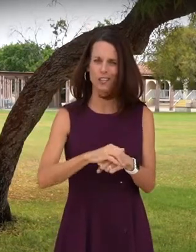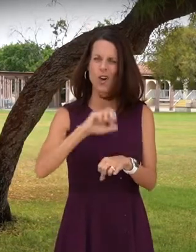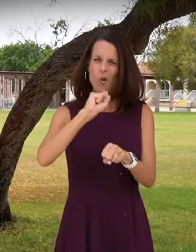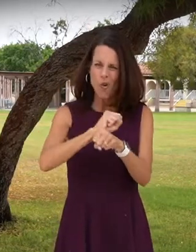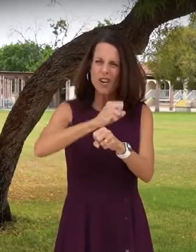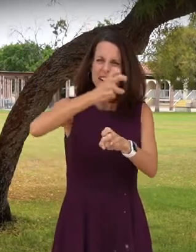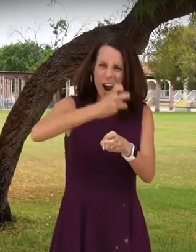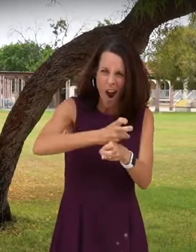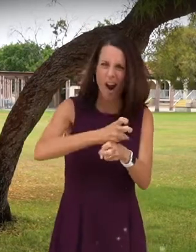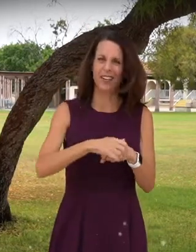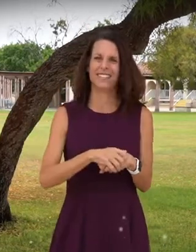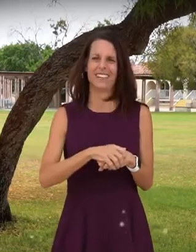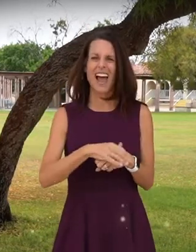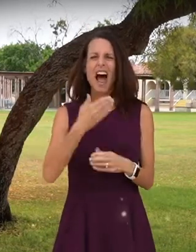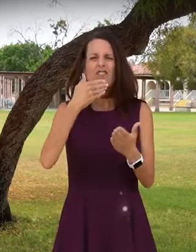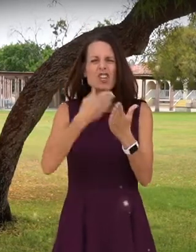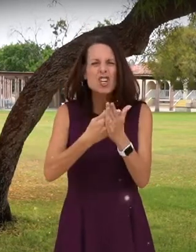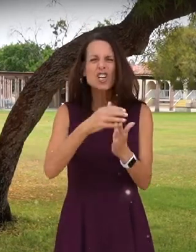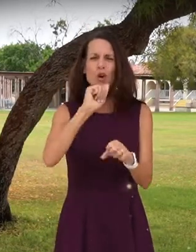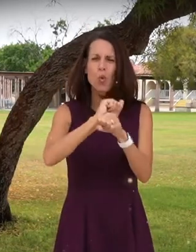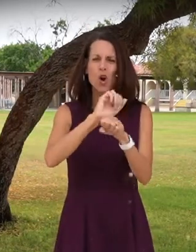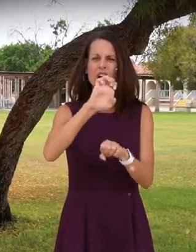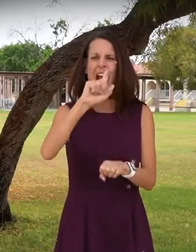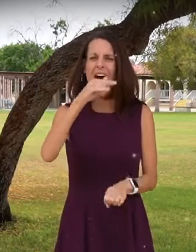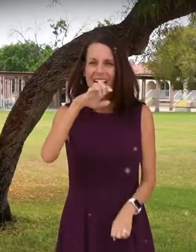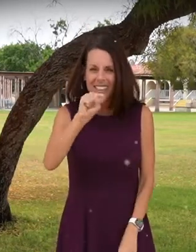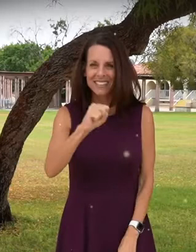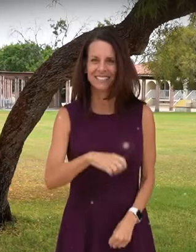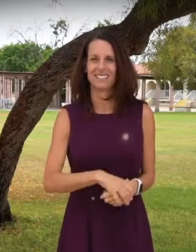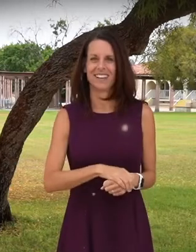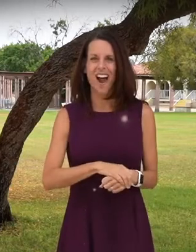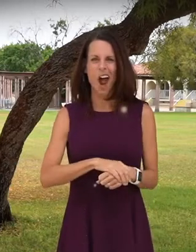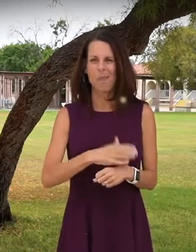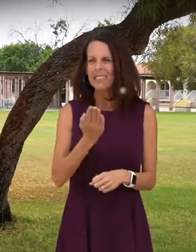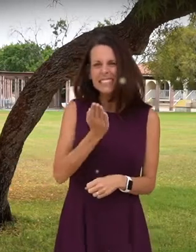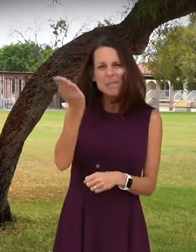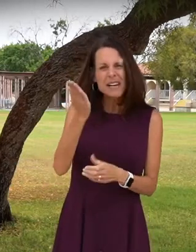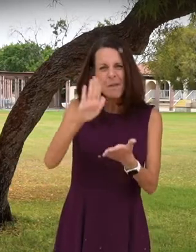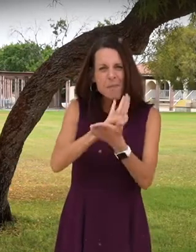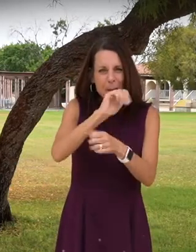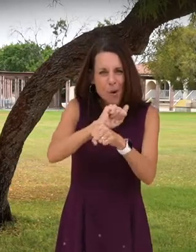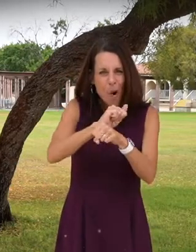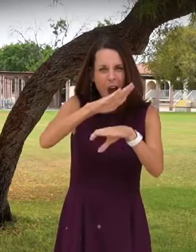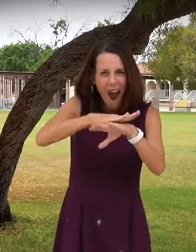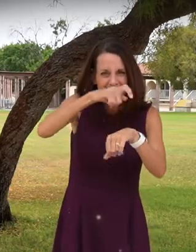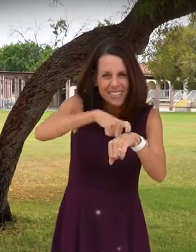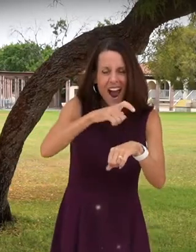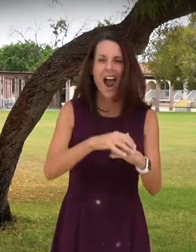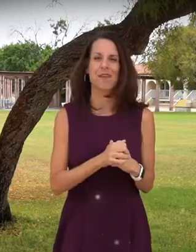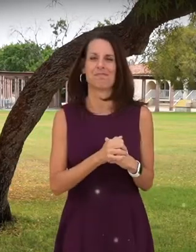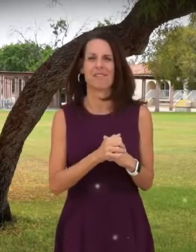THEY WORK HARD THEY HAVE GREAT WORK ETHIC THEY SUBMIT THEIR PAPERWORK IN A TIMELY MANNER